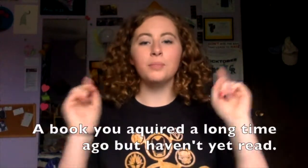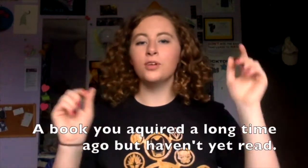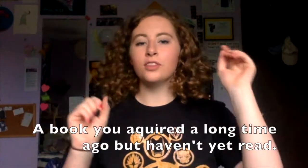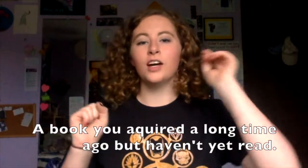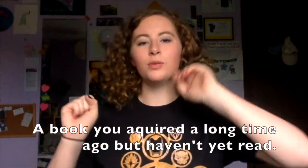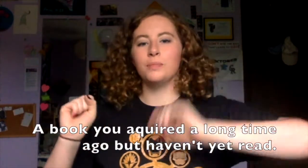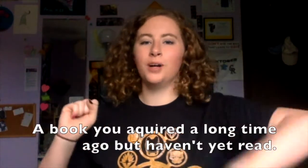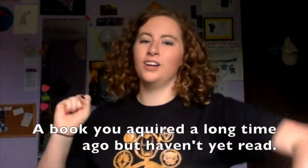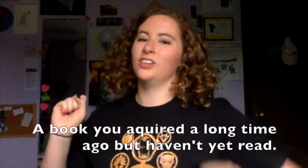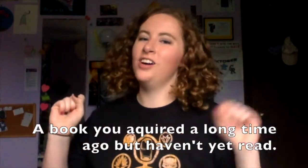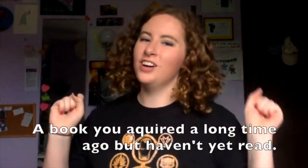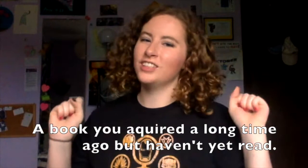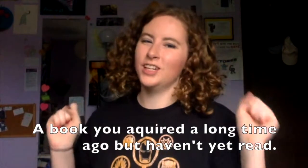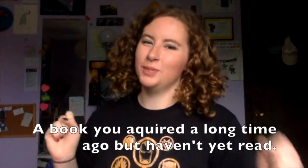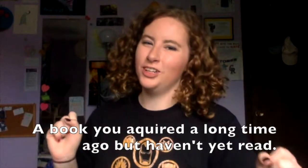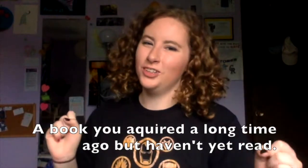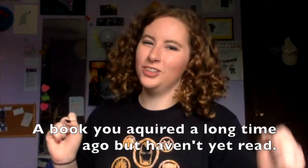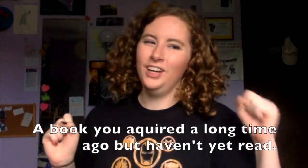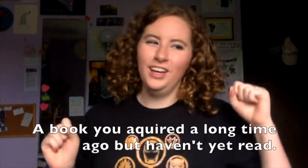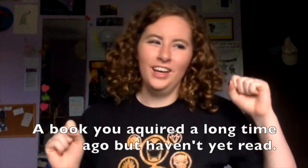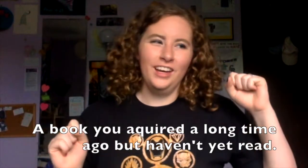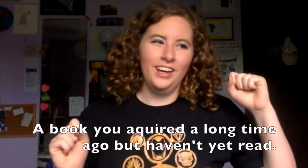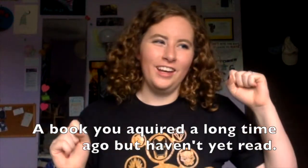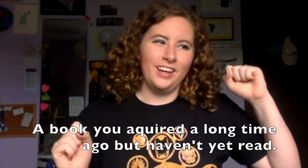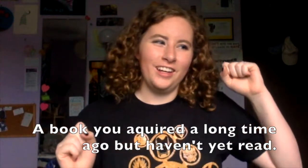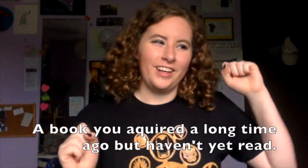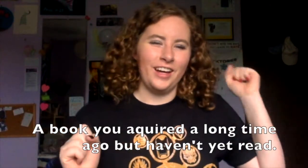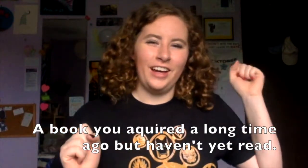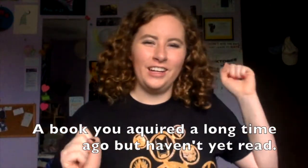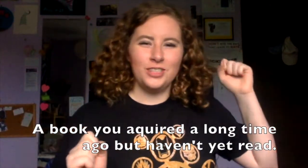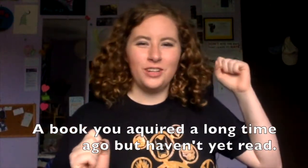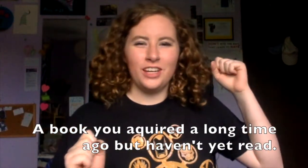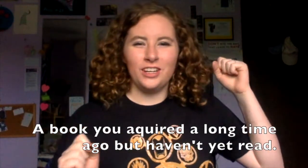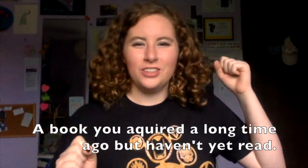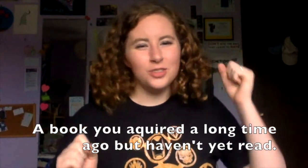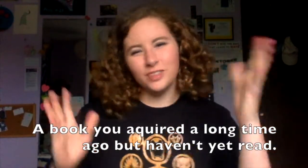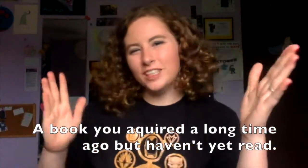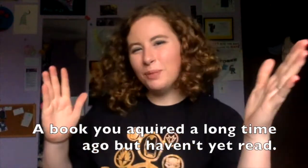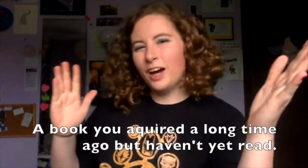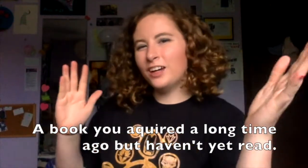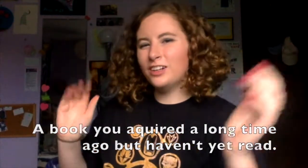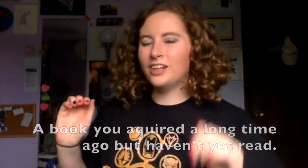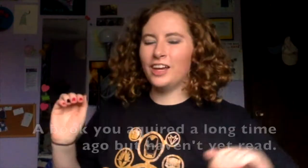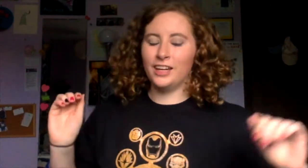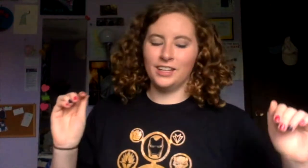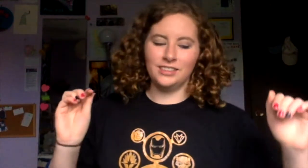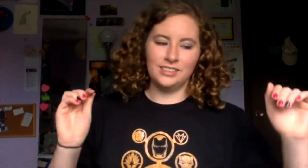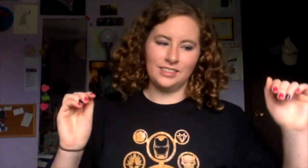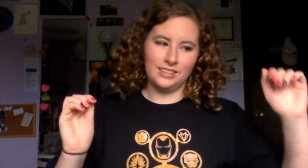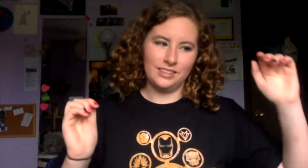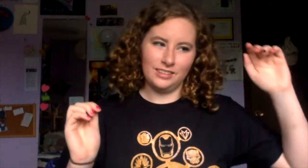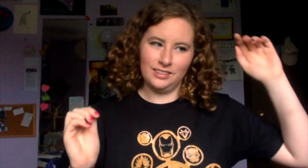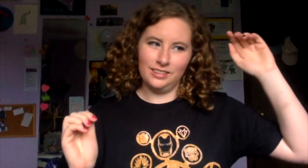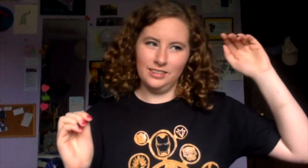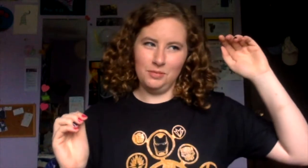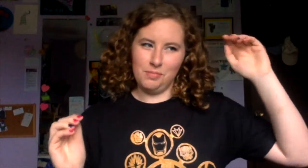It's that book that we bought a long time ago and it got added to a "to read" pile and